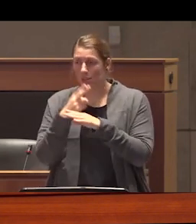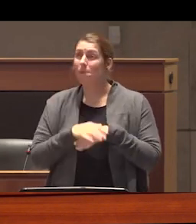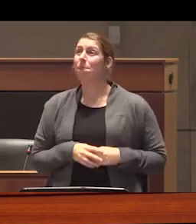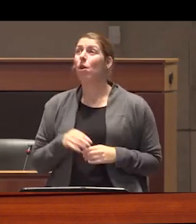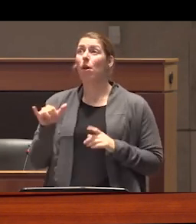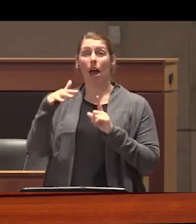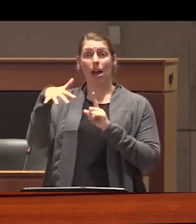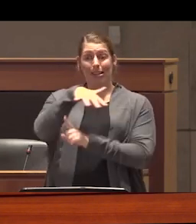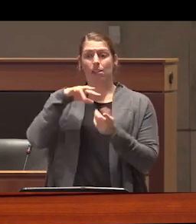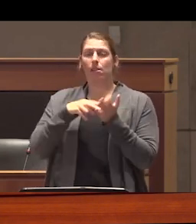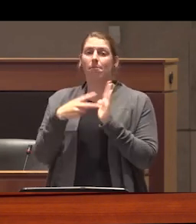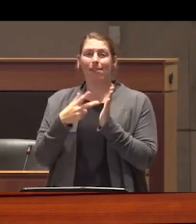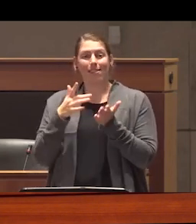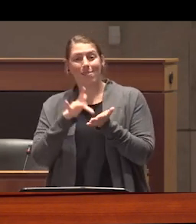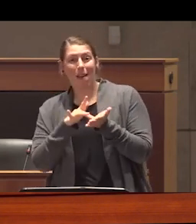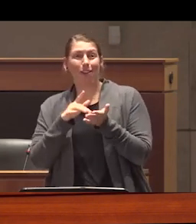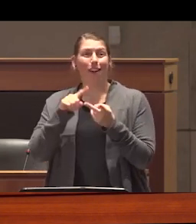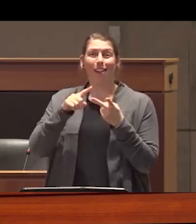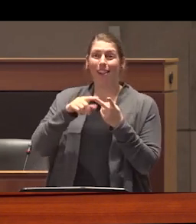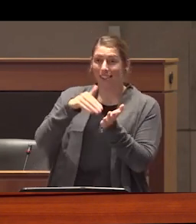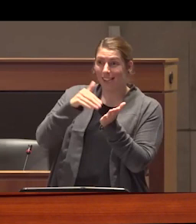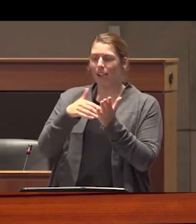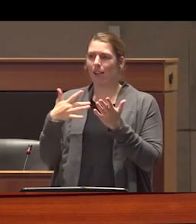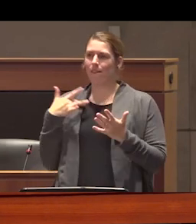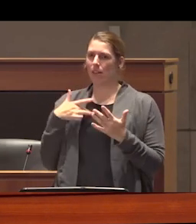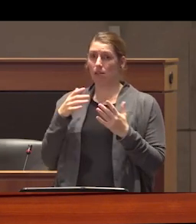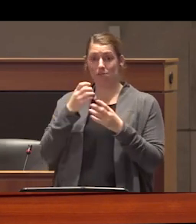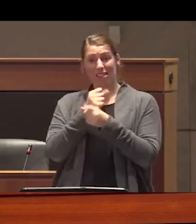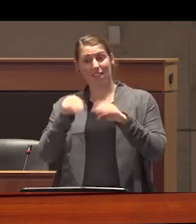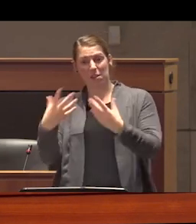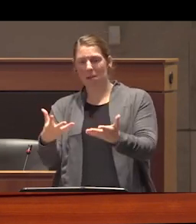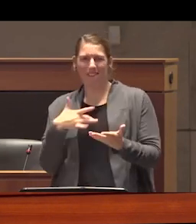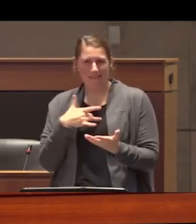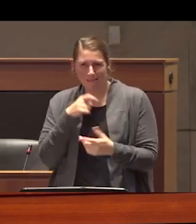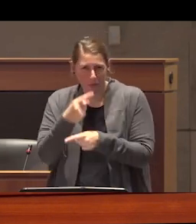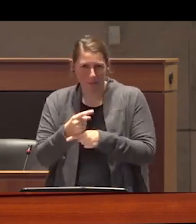no wonder that medical and treatment professionals are threatened by the prospect of safe supply for